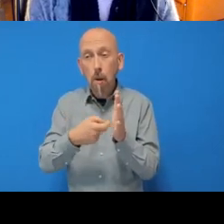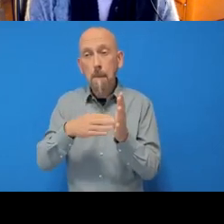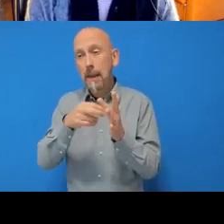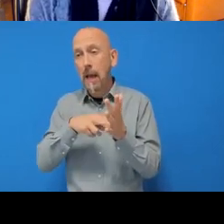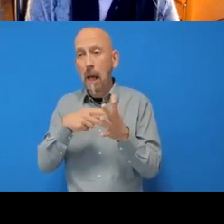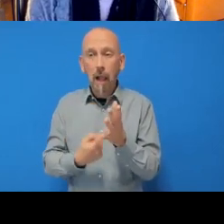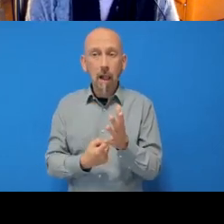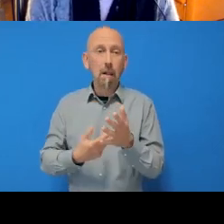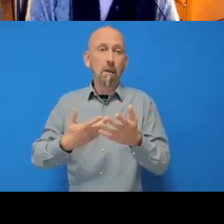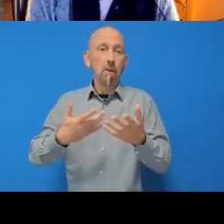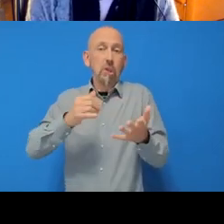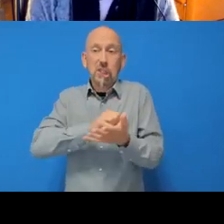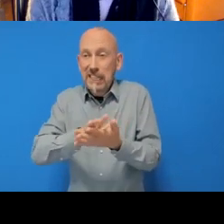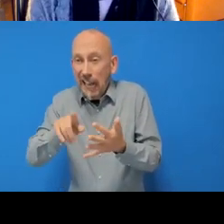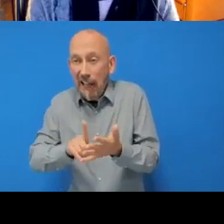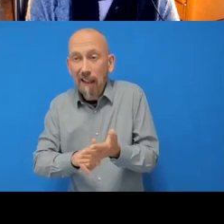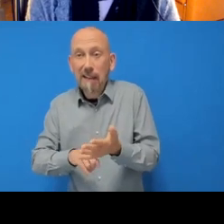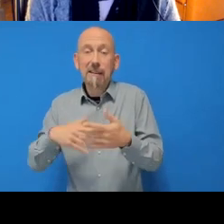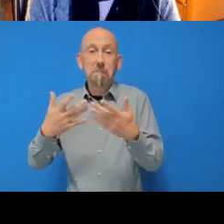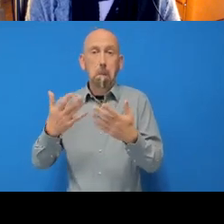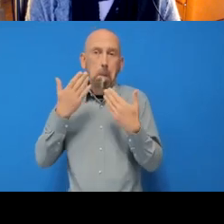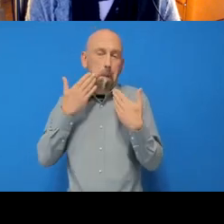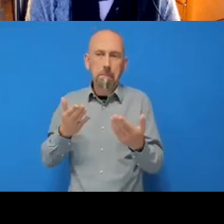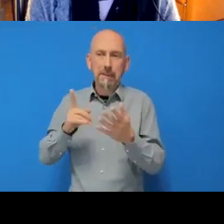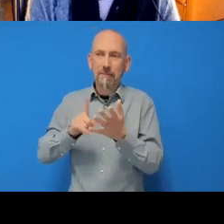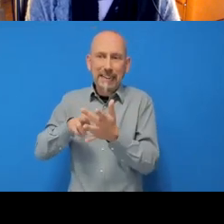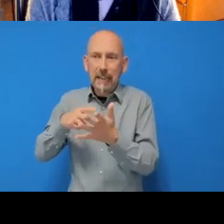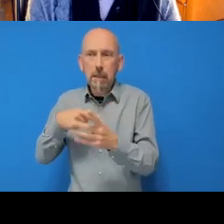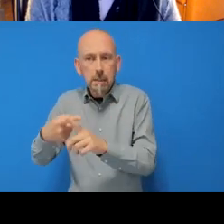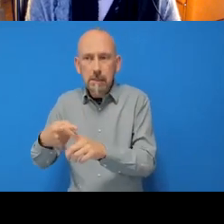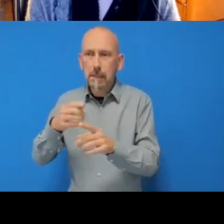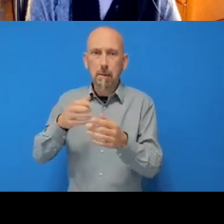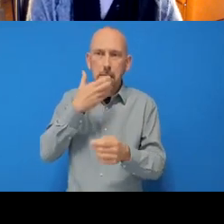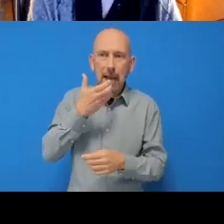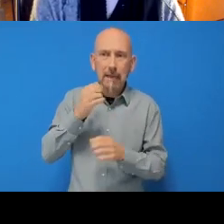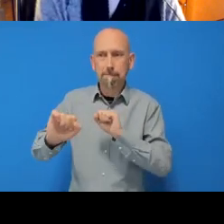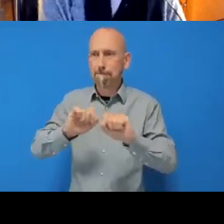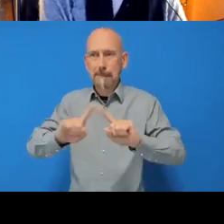be like on Linux or a Mac. And what you can do here is on Windows,